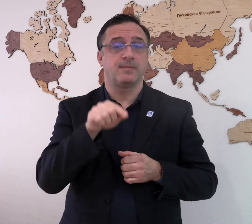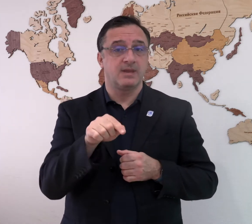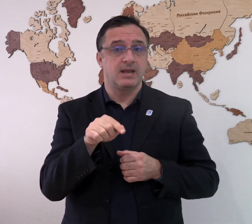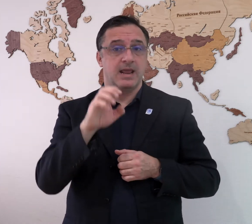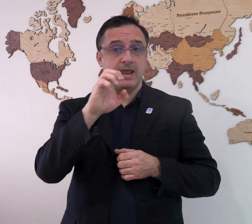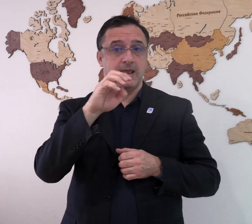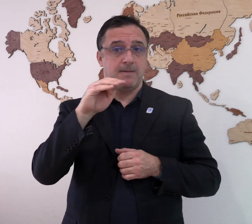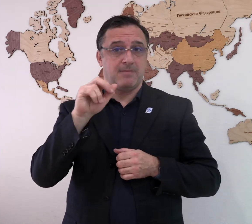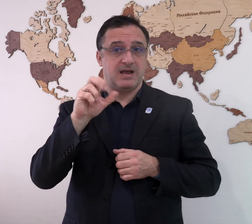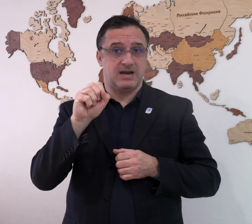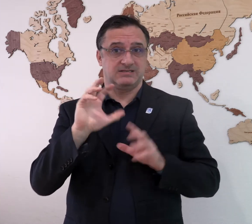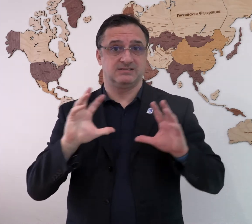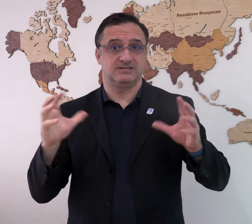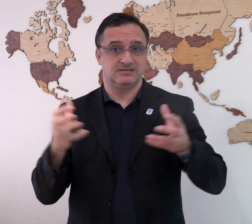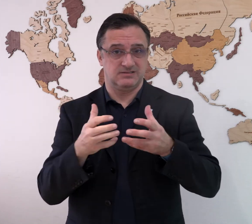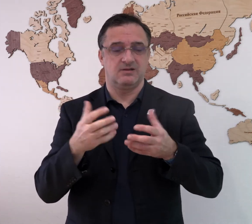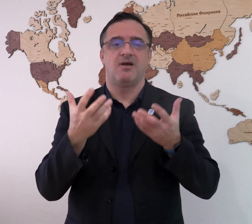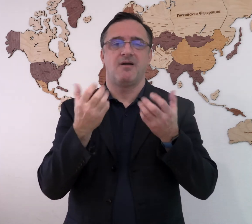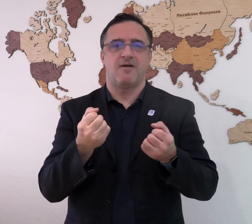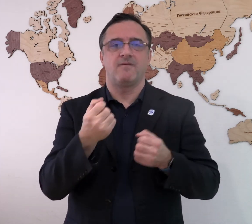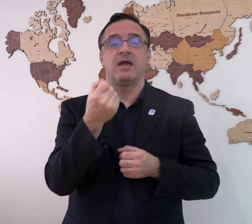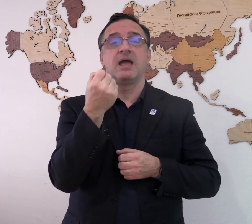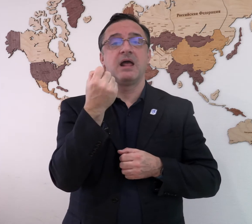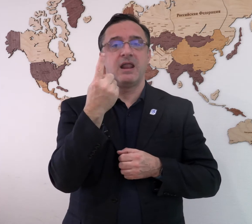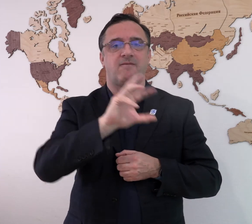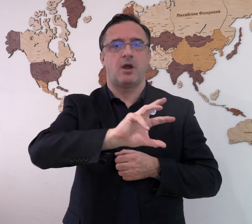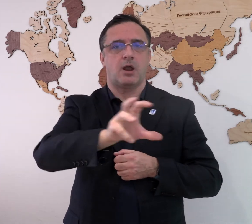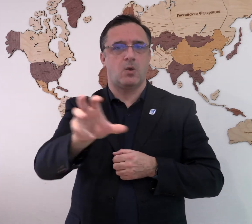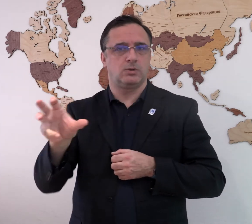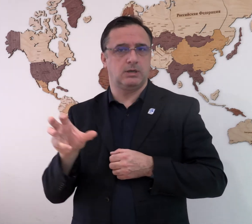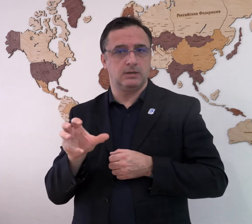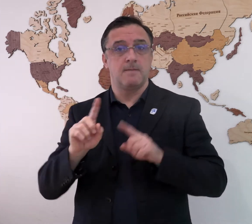The WFD EEMARS consists of 11 countries,